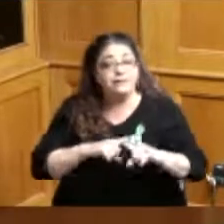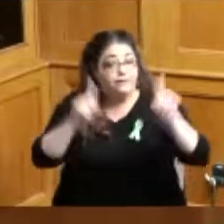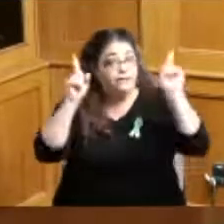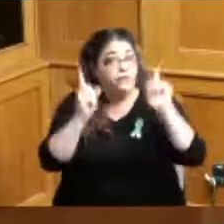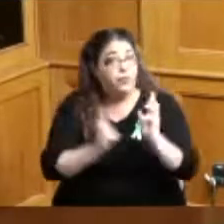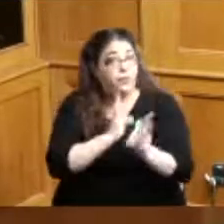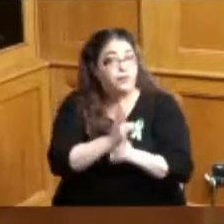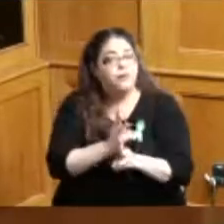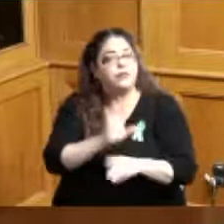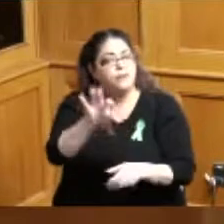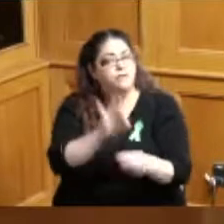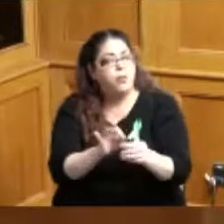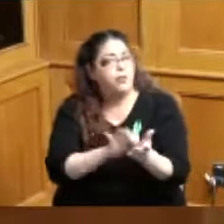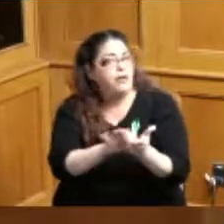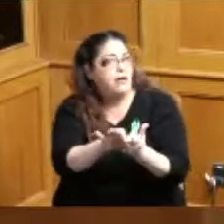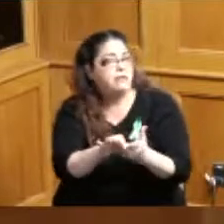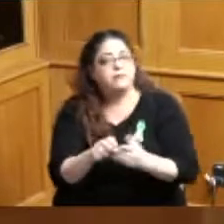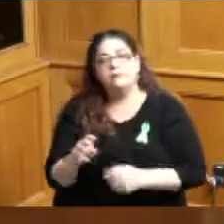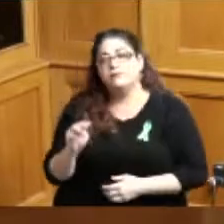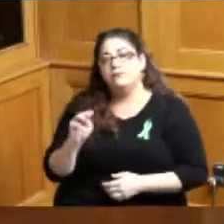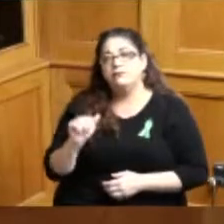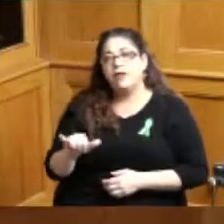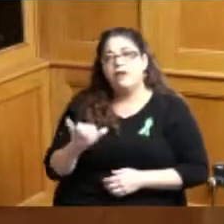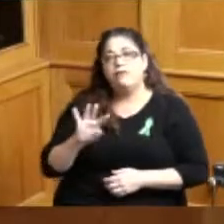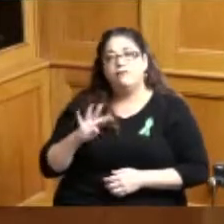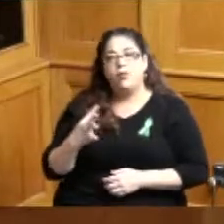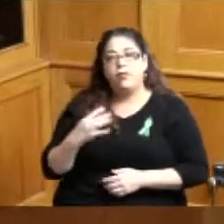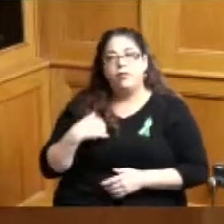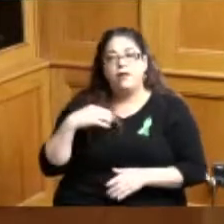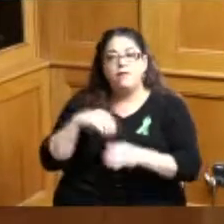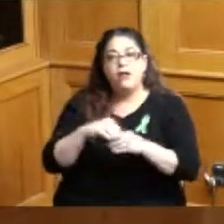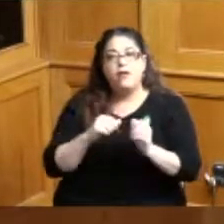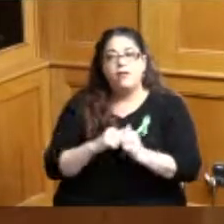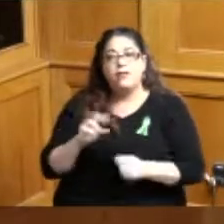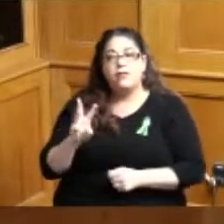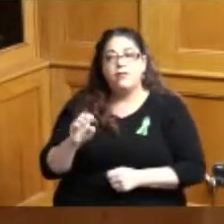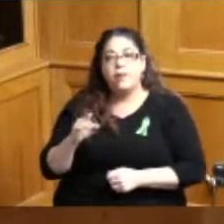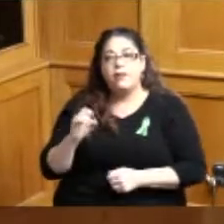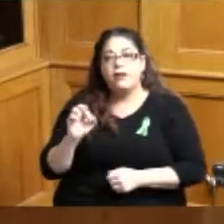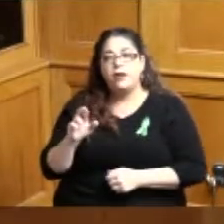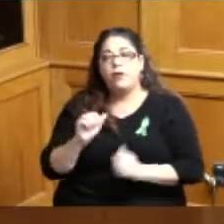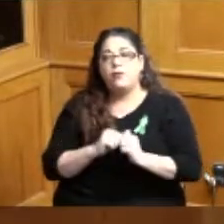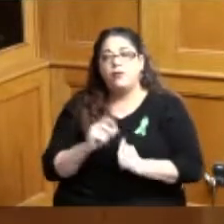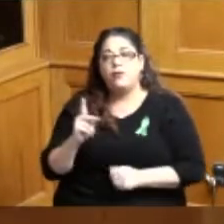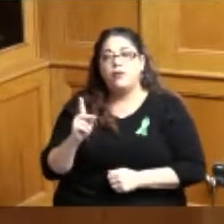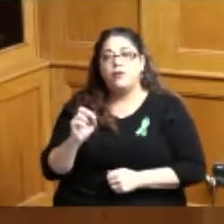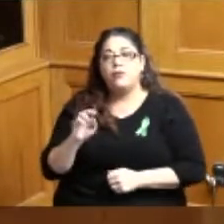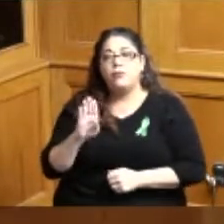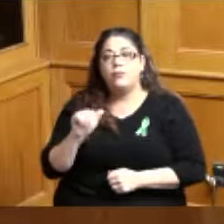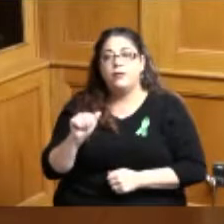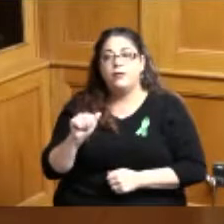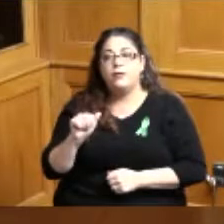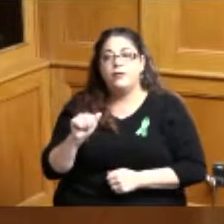on may the 4th I was involved with a webinar with CORBA is the Central Ohio River Business